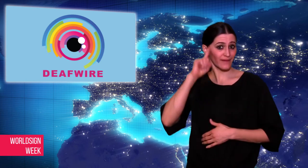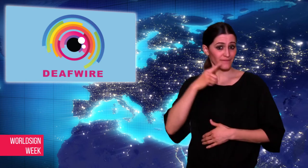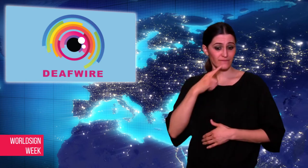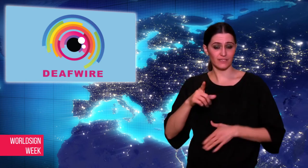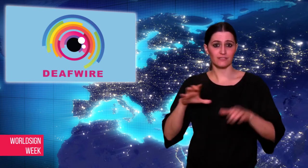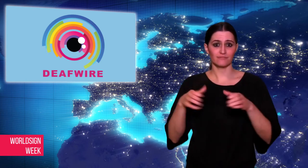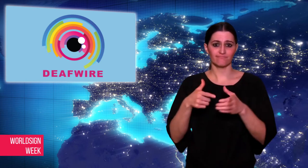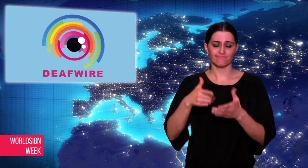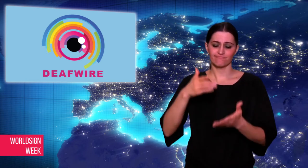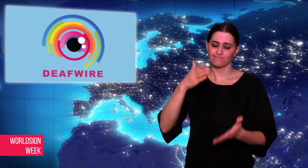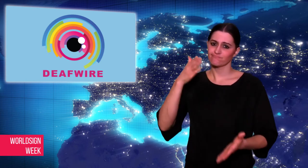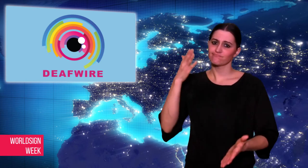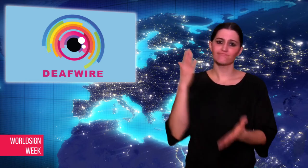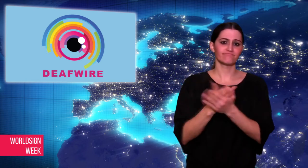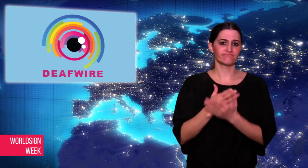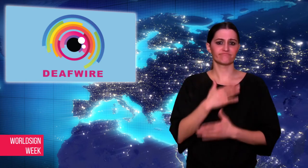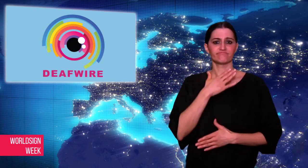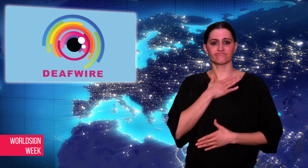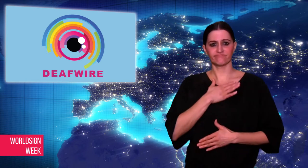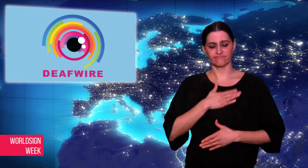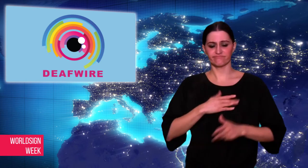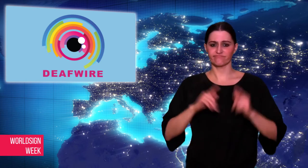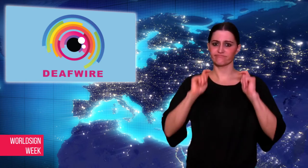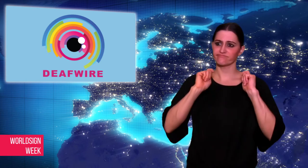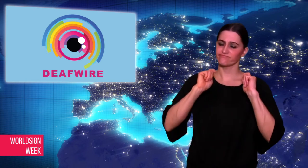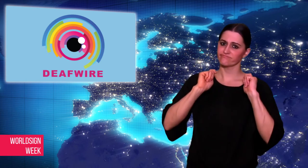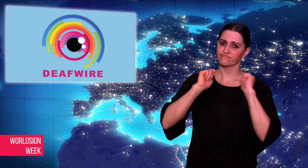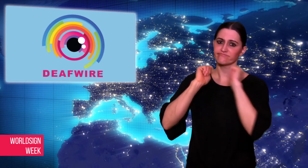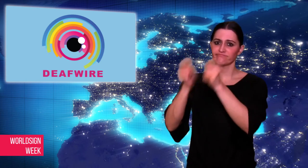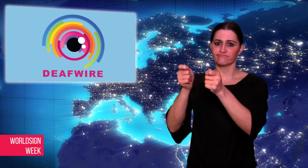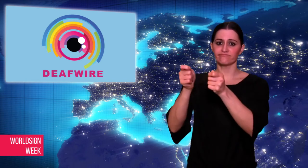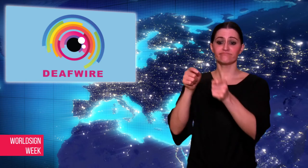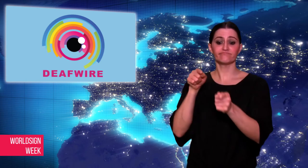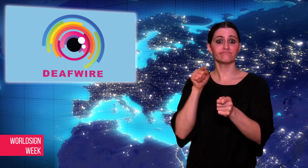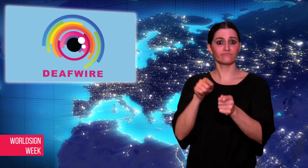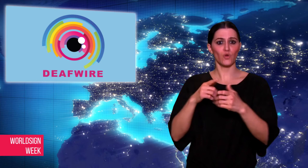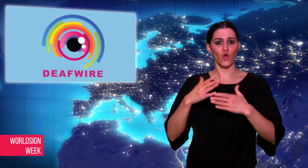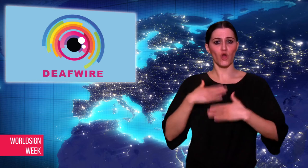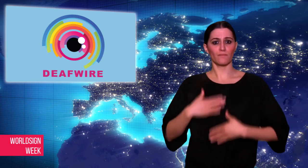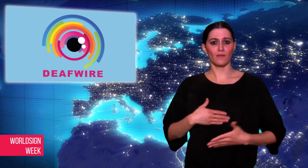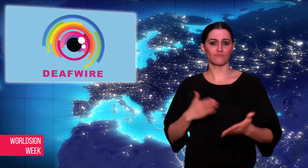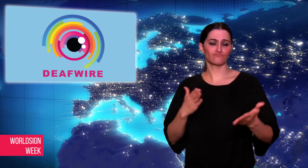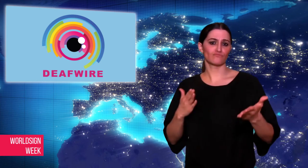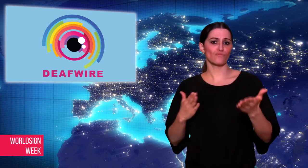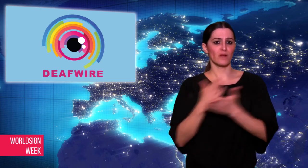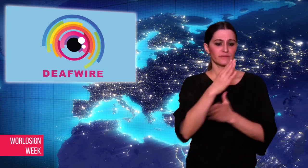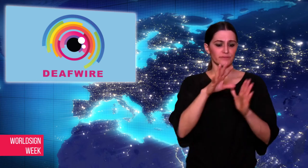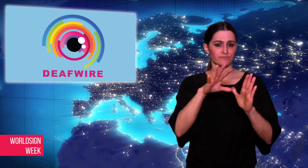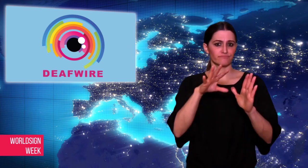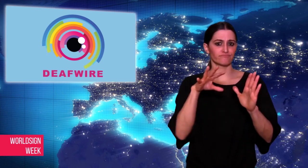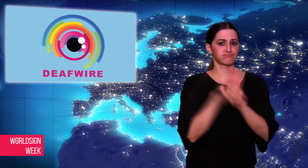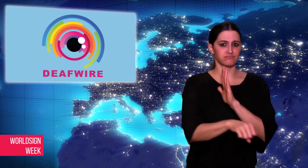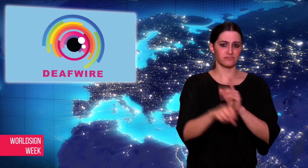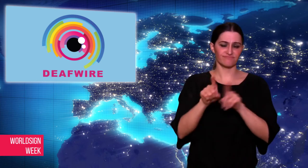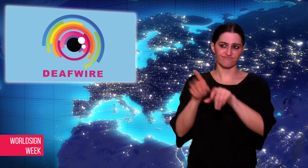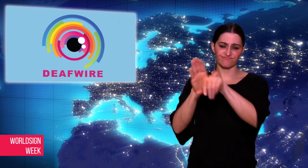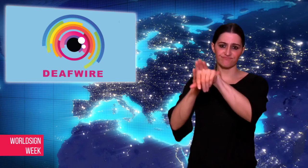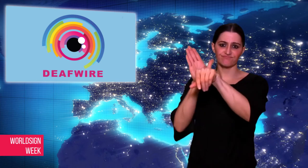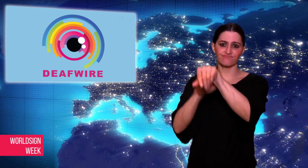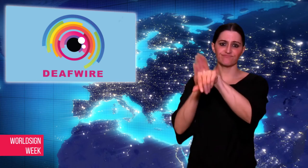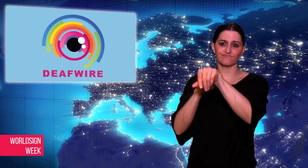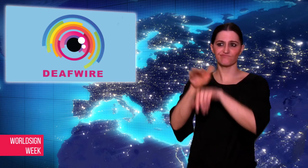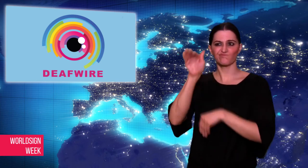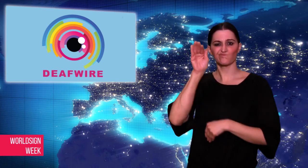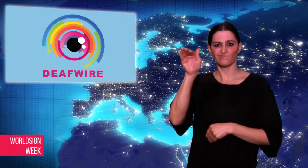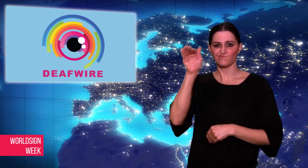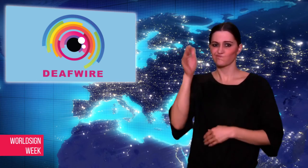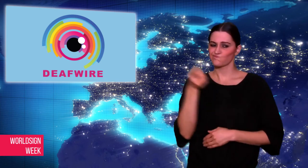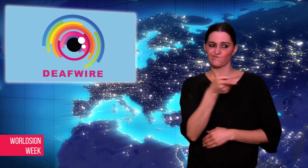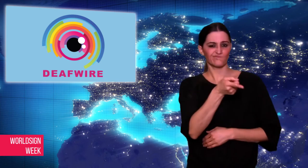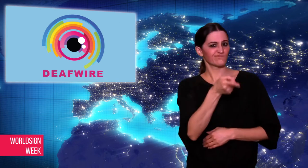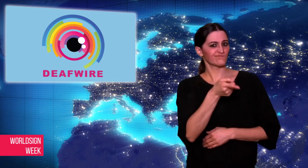the group. First aid training is useful